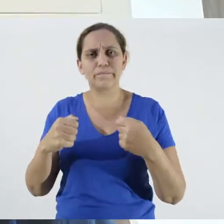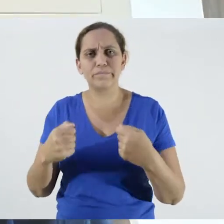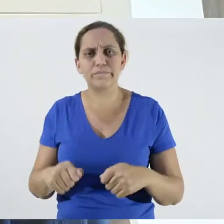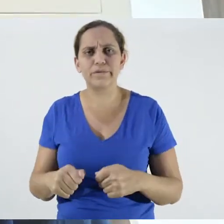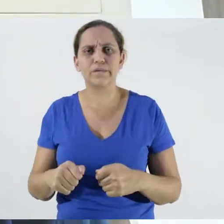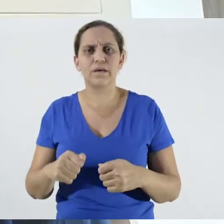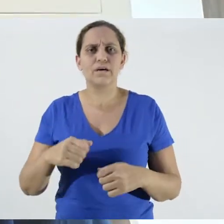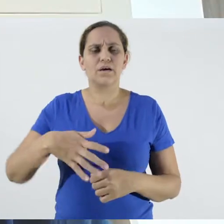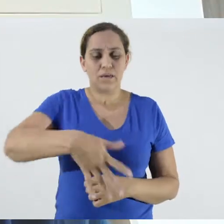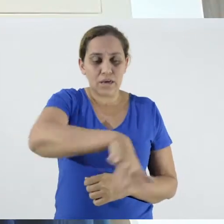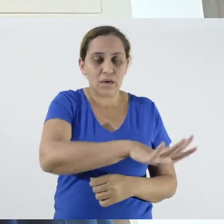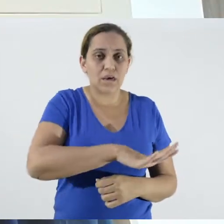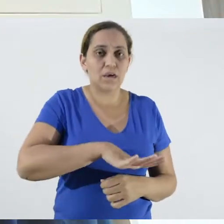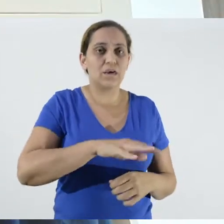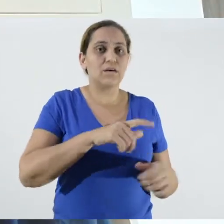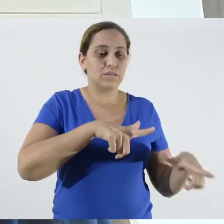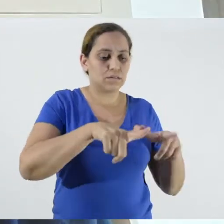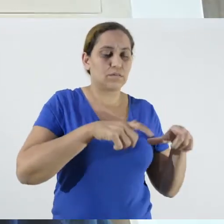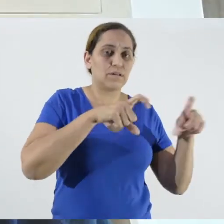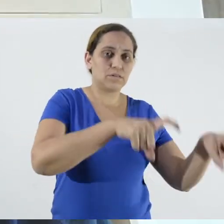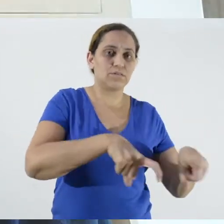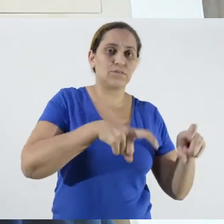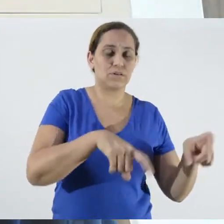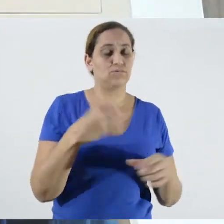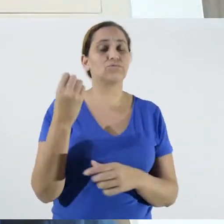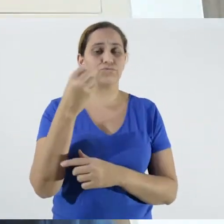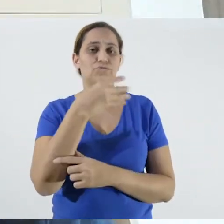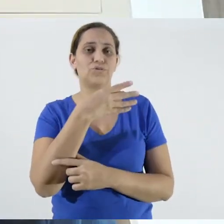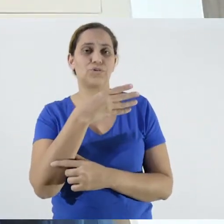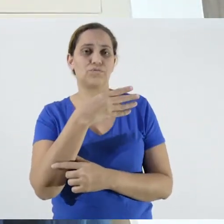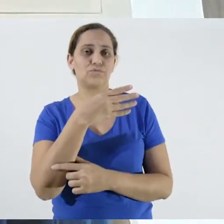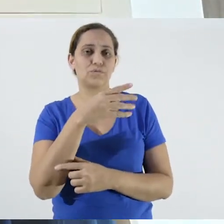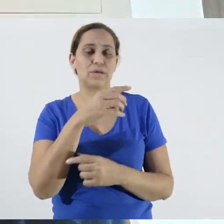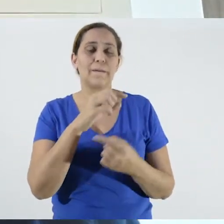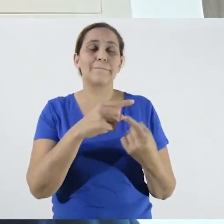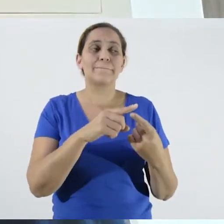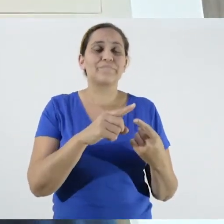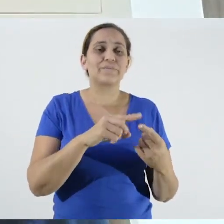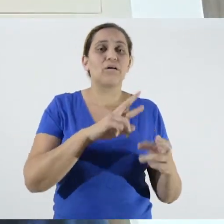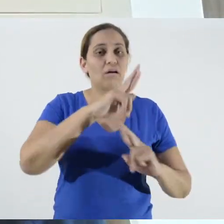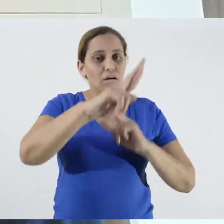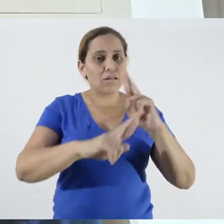taking to that rural producer, related to Covid and the